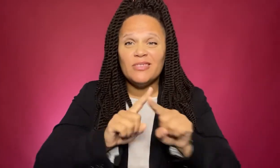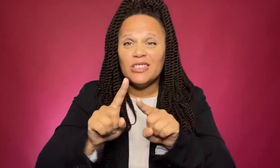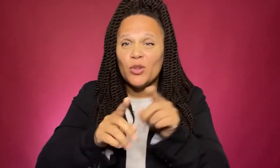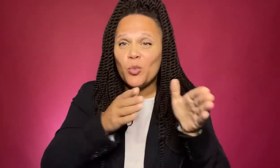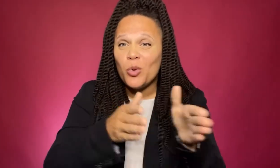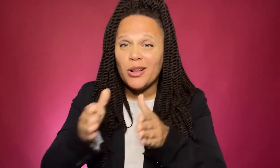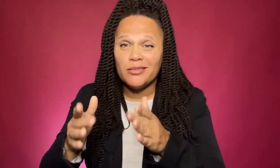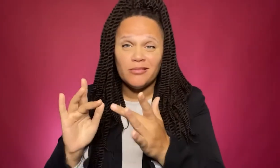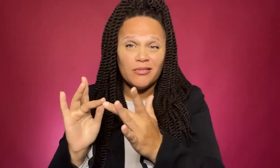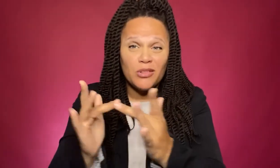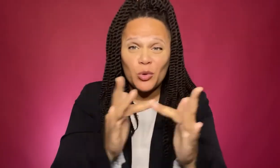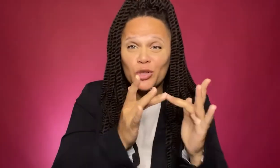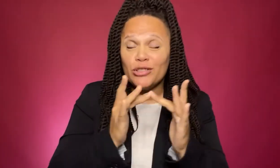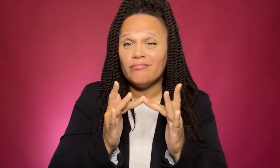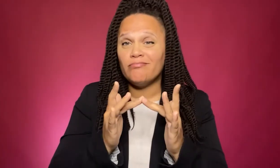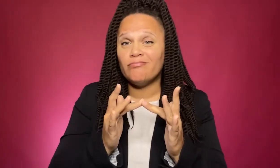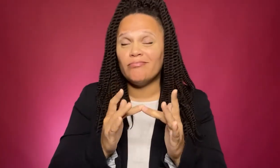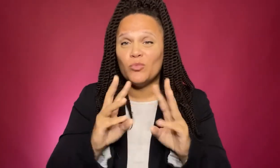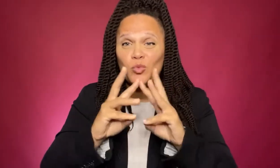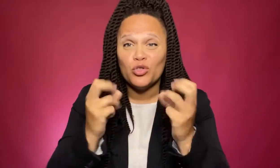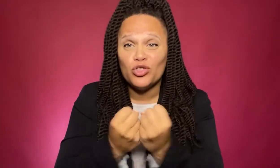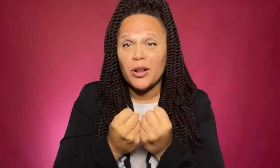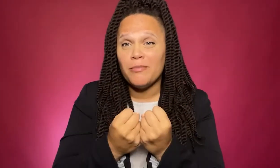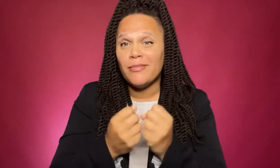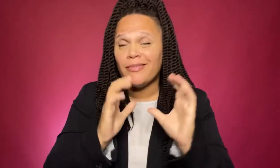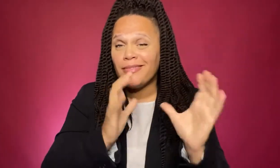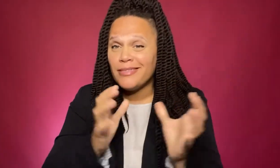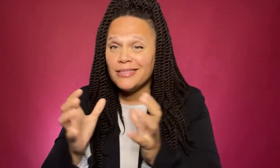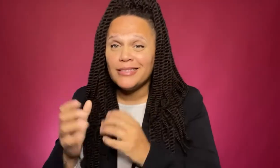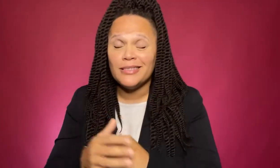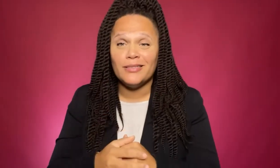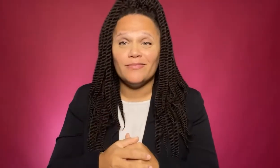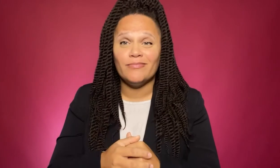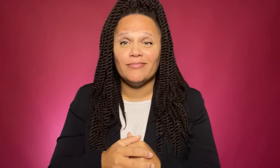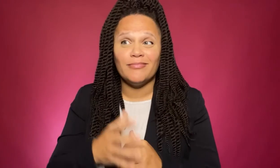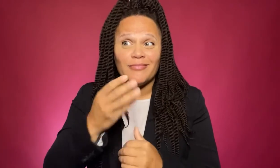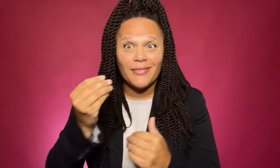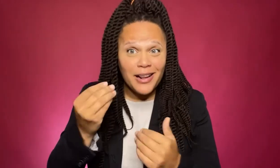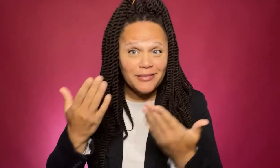Different ways to network, workshops, classes